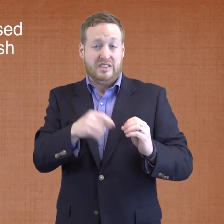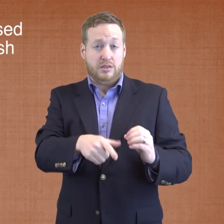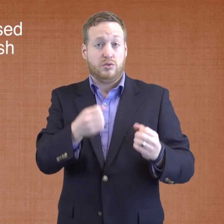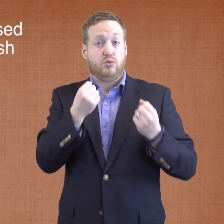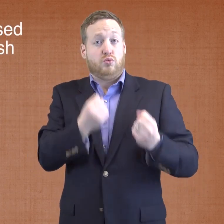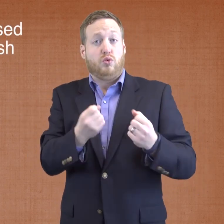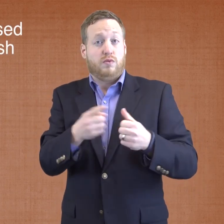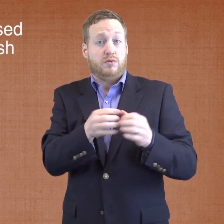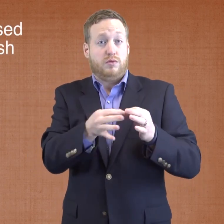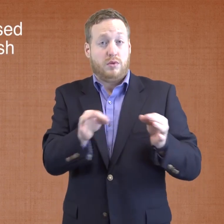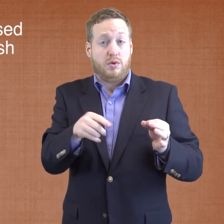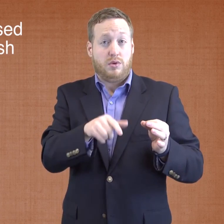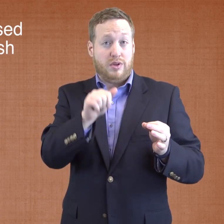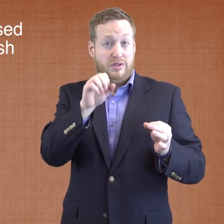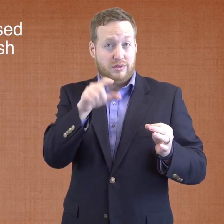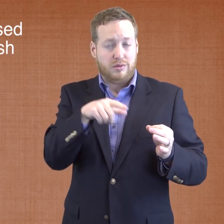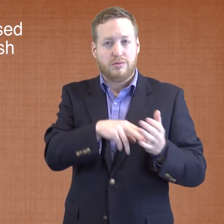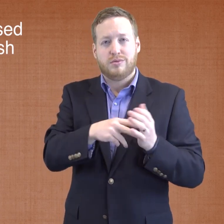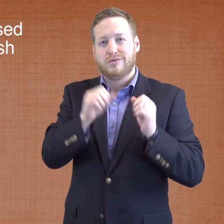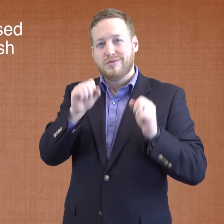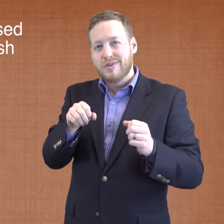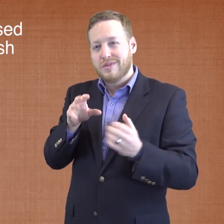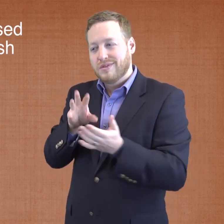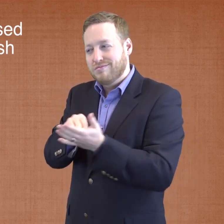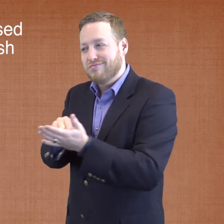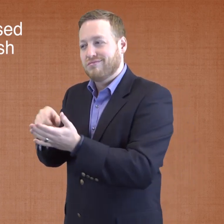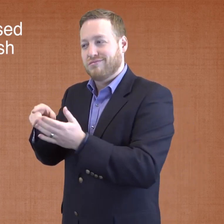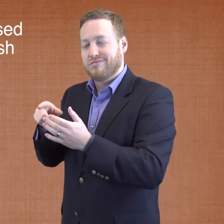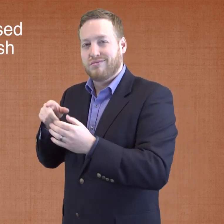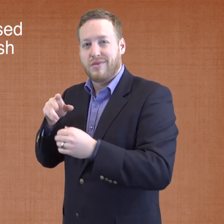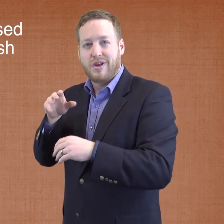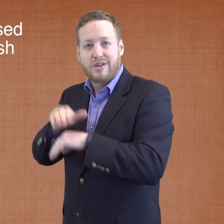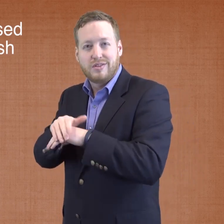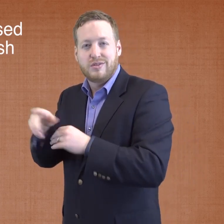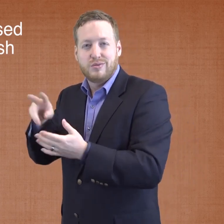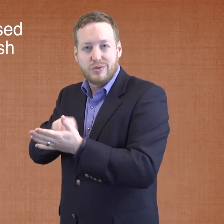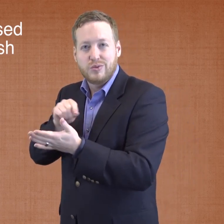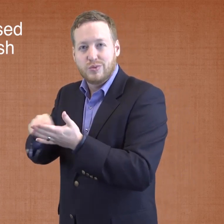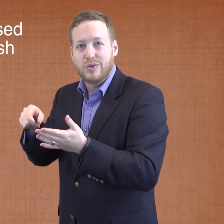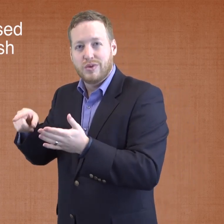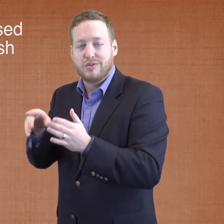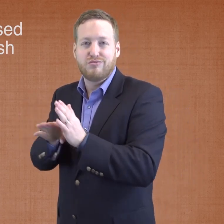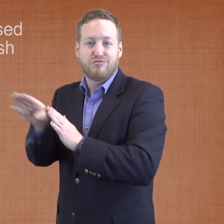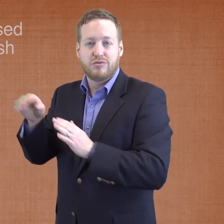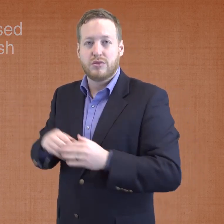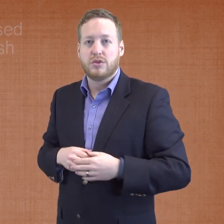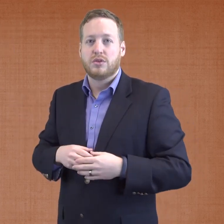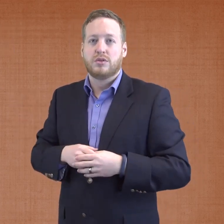ASL as a strong first language can serve as a bridge for learning English literacy skills.